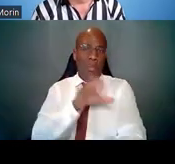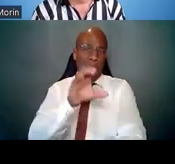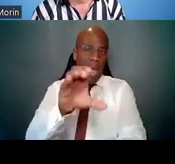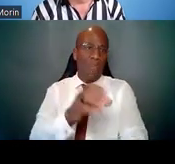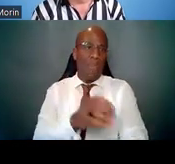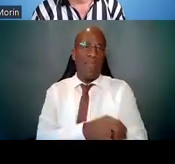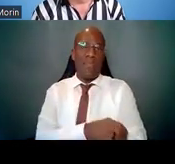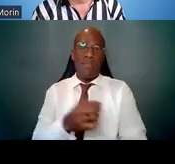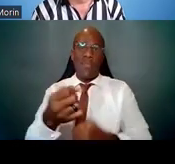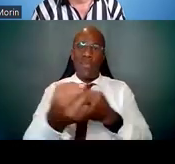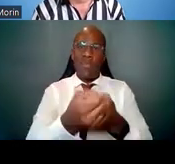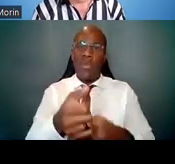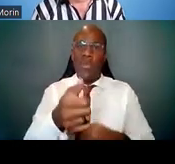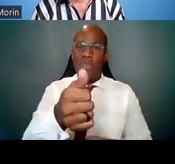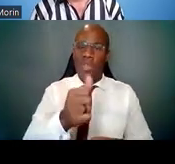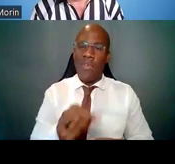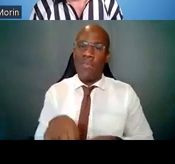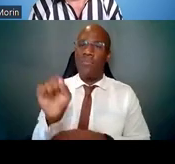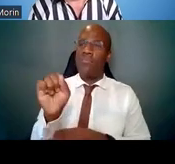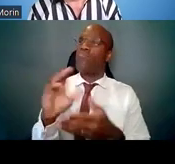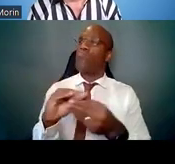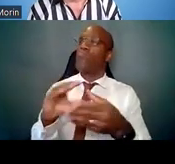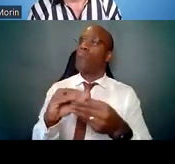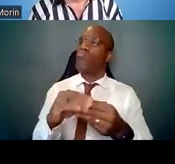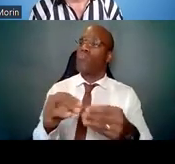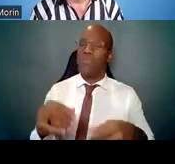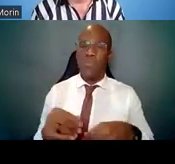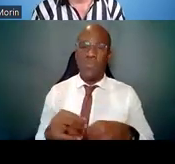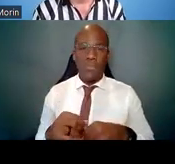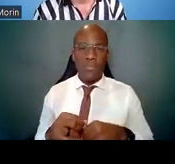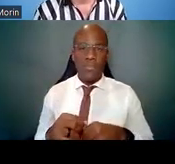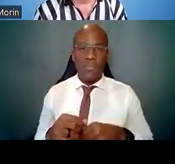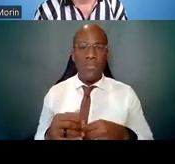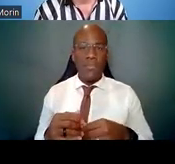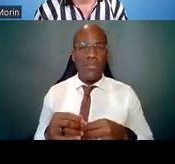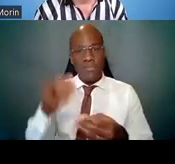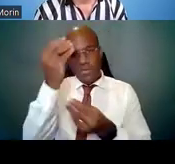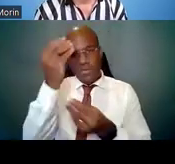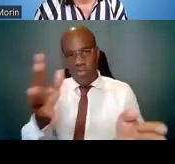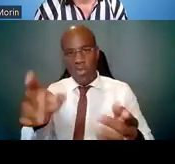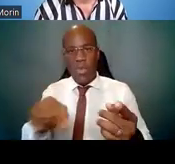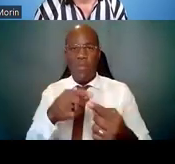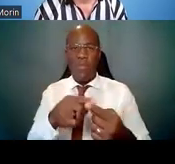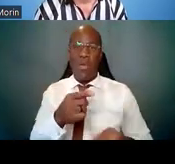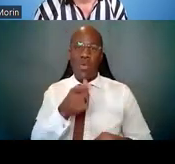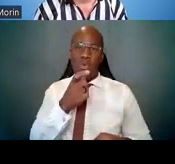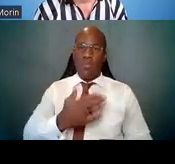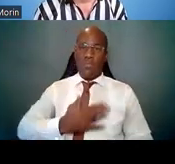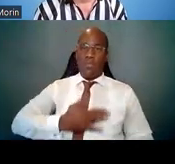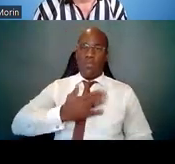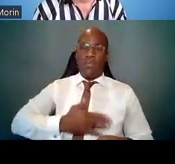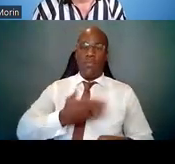And you want people to notice what you're doing from all aspects of what you're delivering to the field